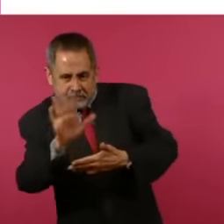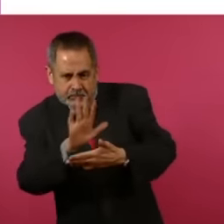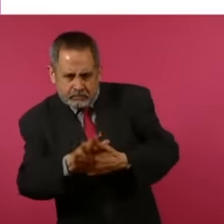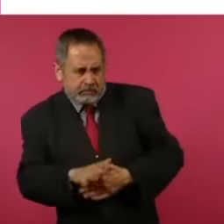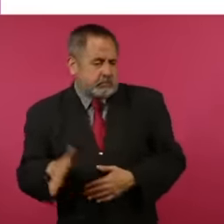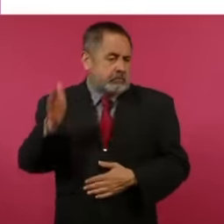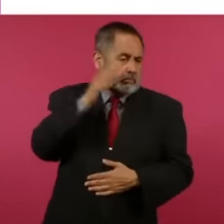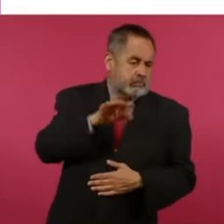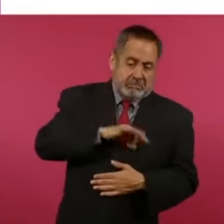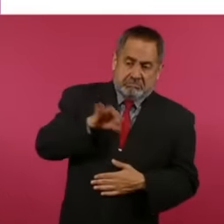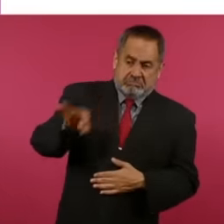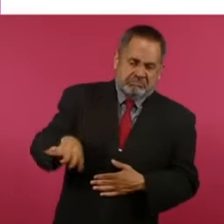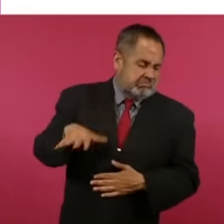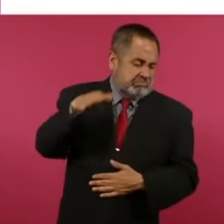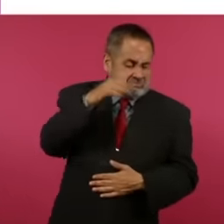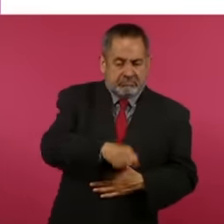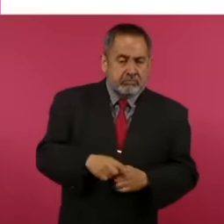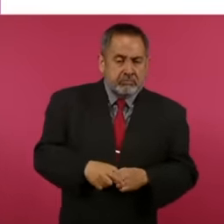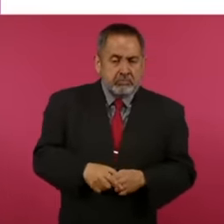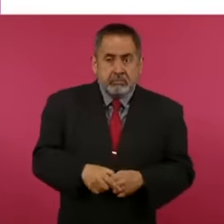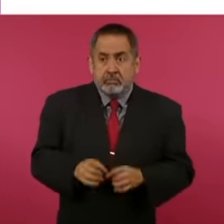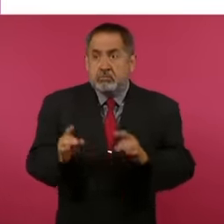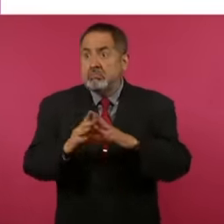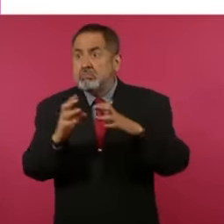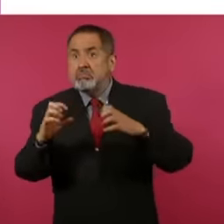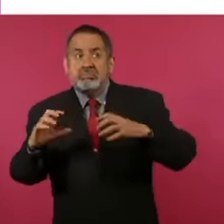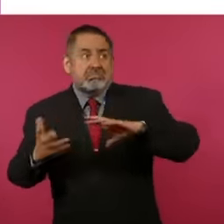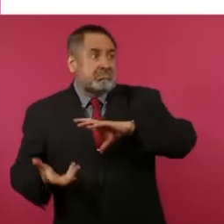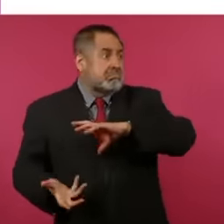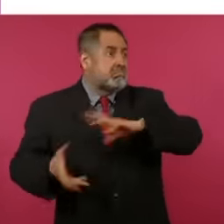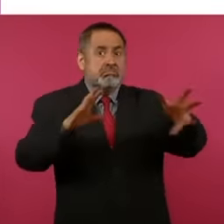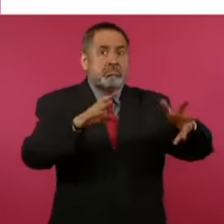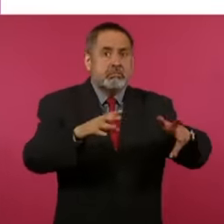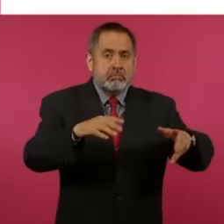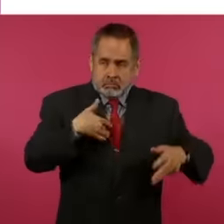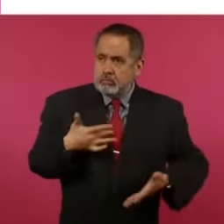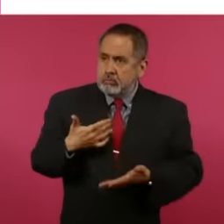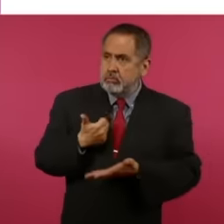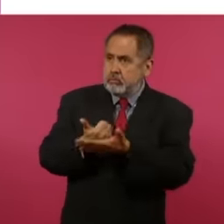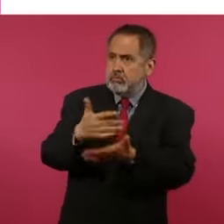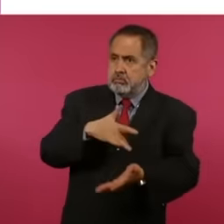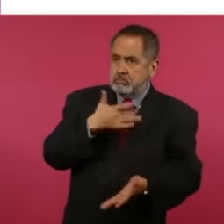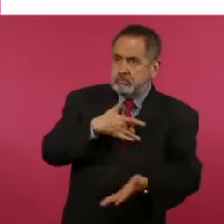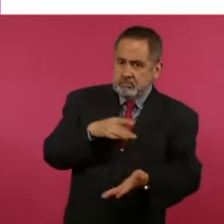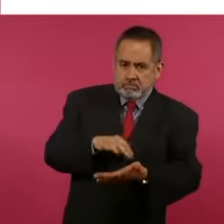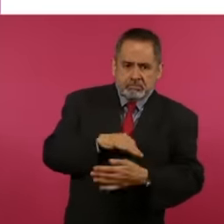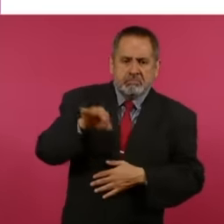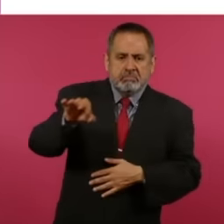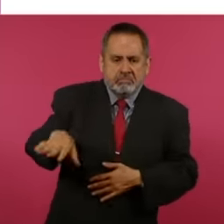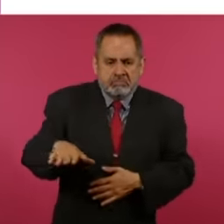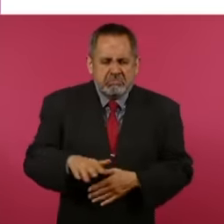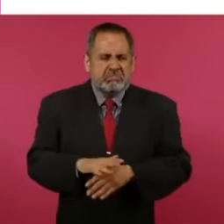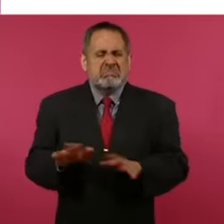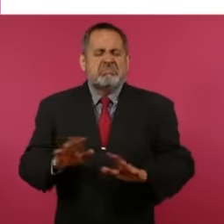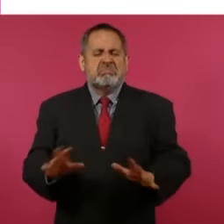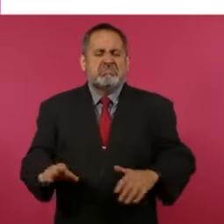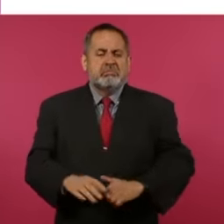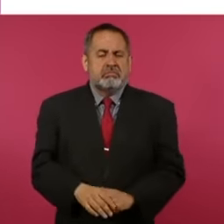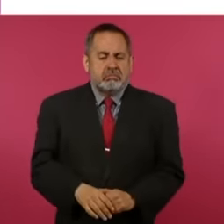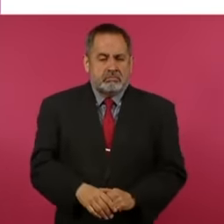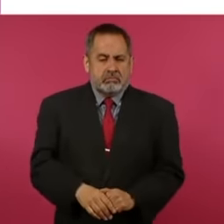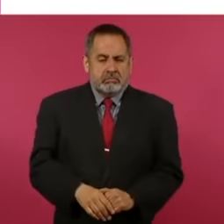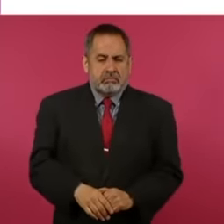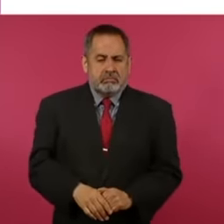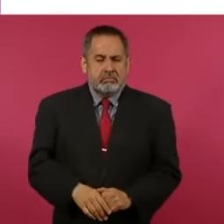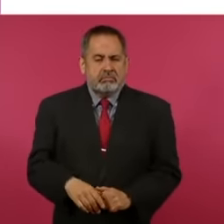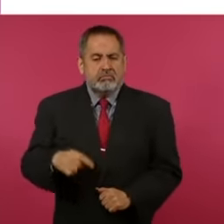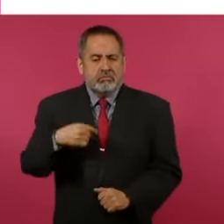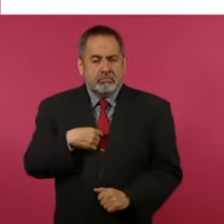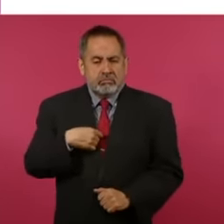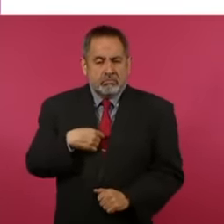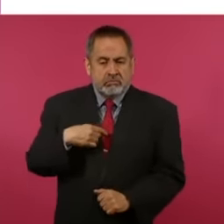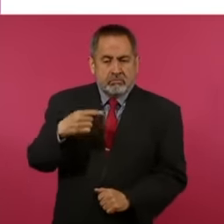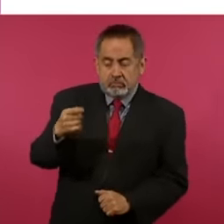donate when there is a natural disaster or earthquake, I will no longer give 10 pesos to the waiter.